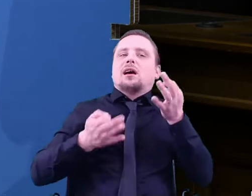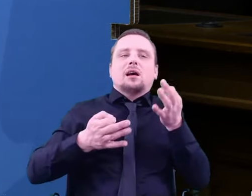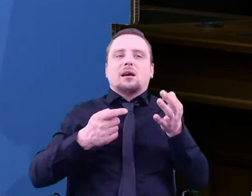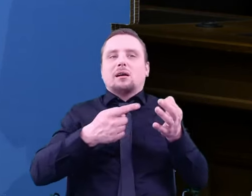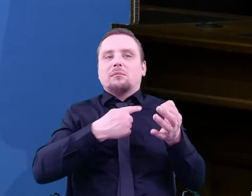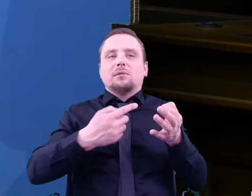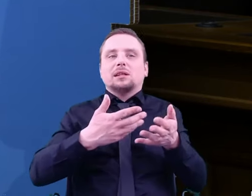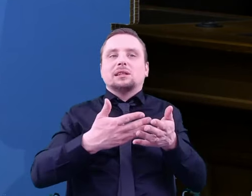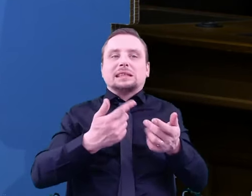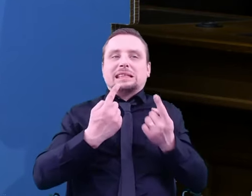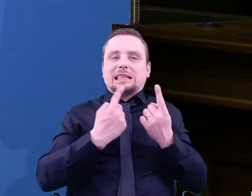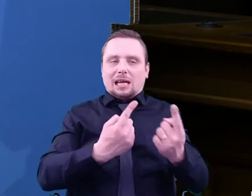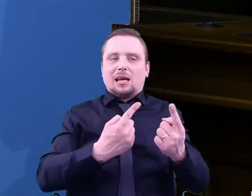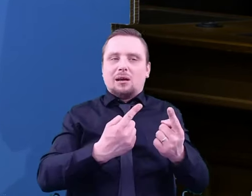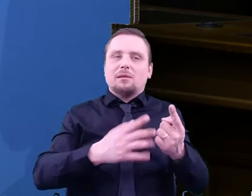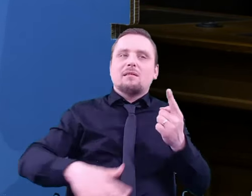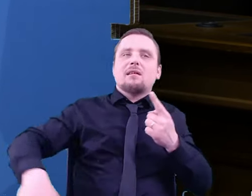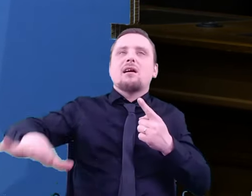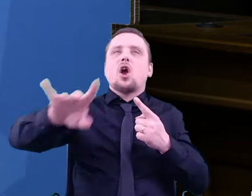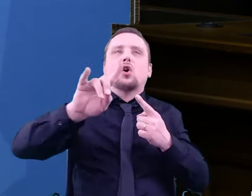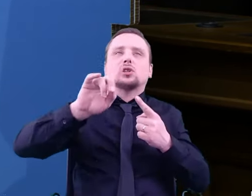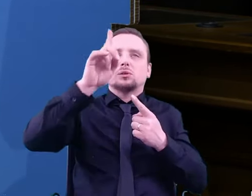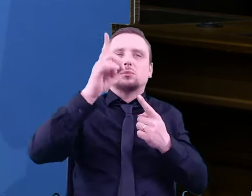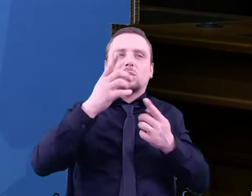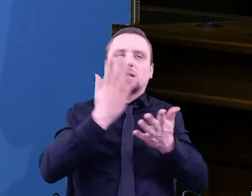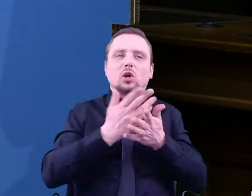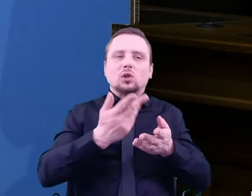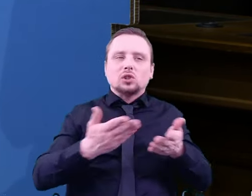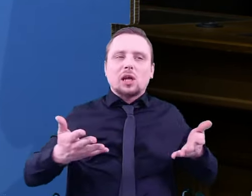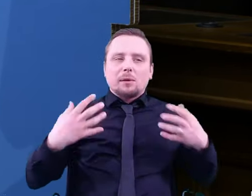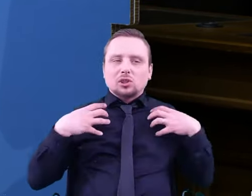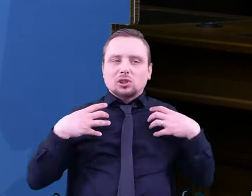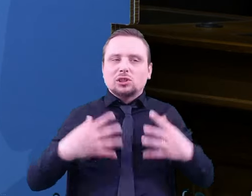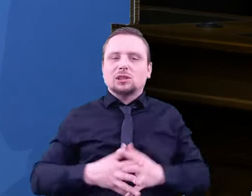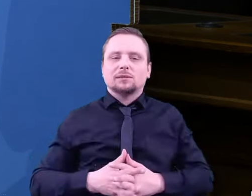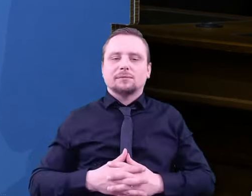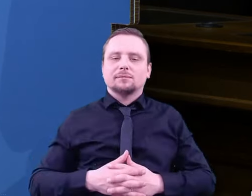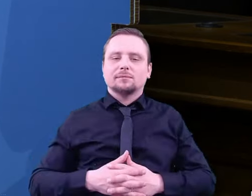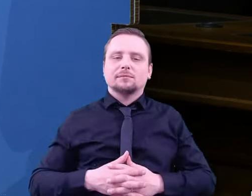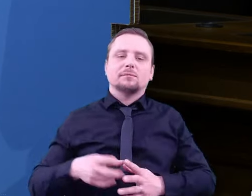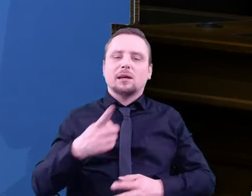As scientists, we can usually make a hypothesis here.